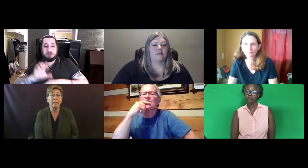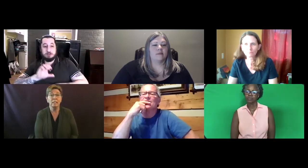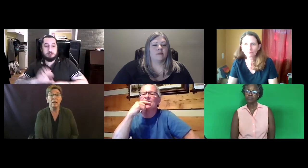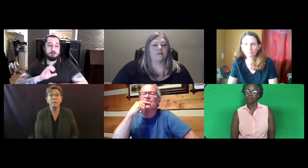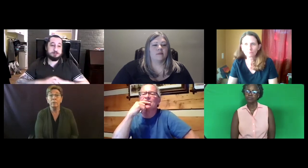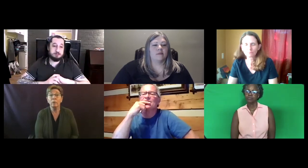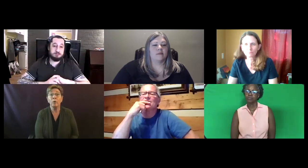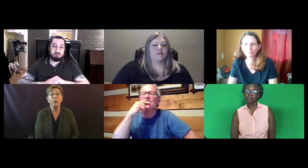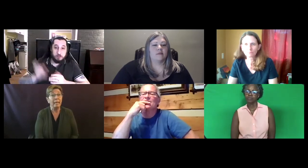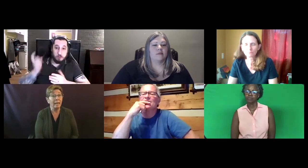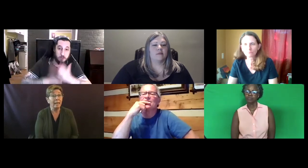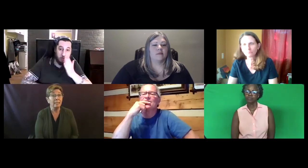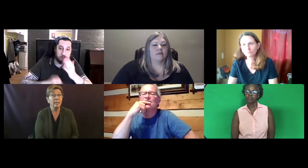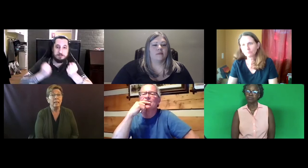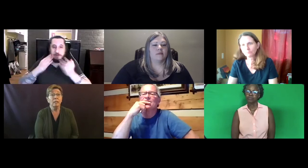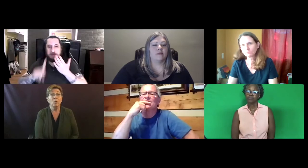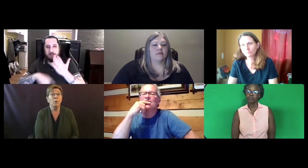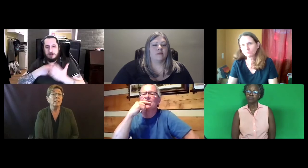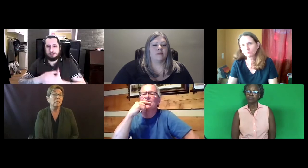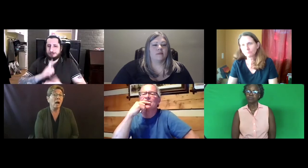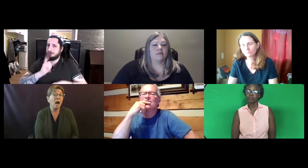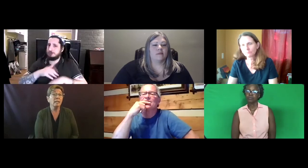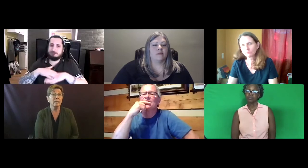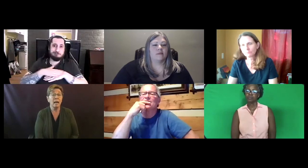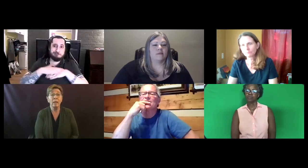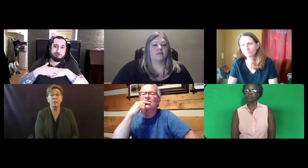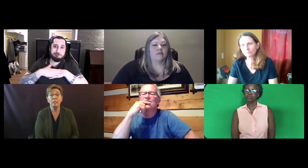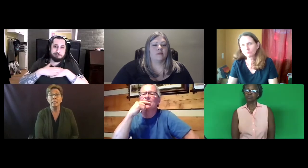Is it on the computer or not? What is the cost? How many hours does it take?